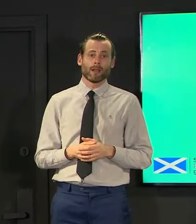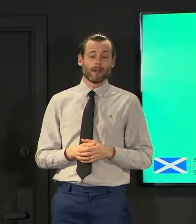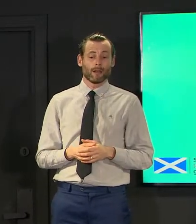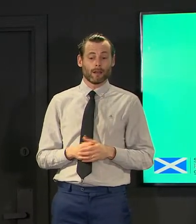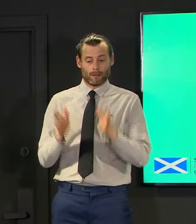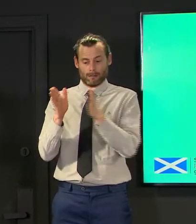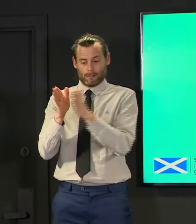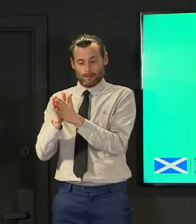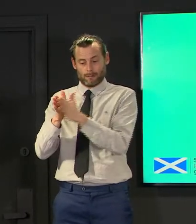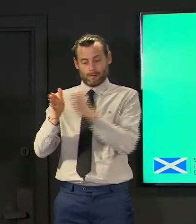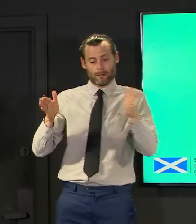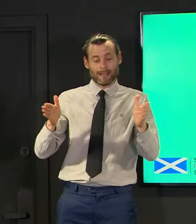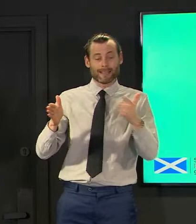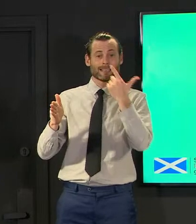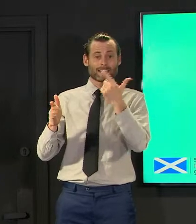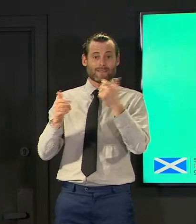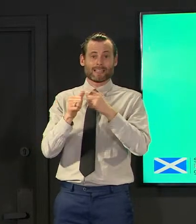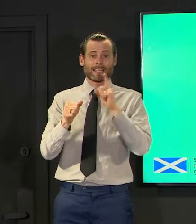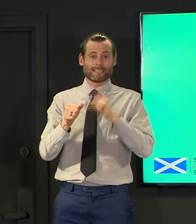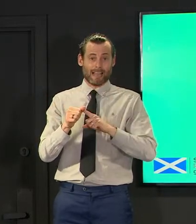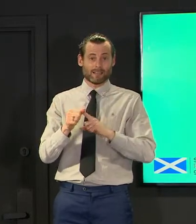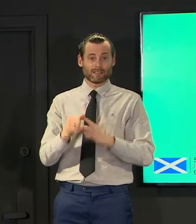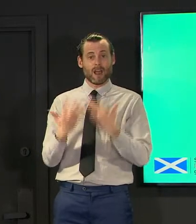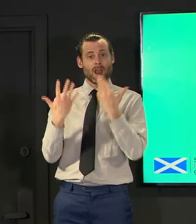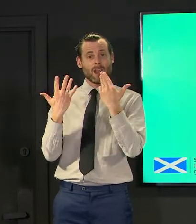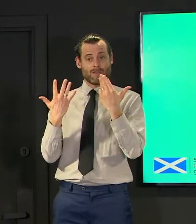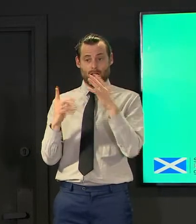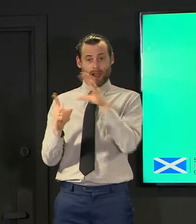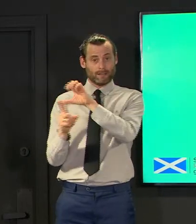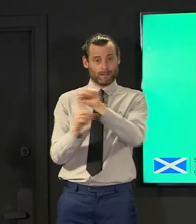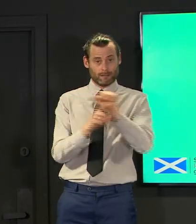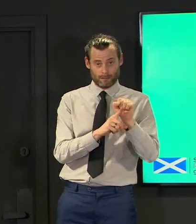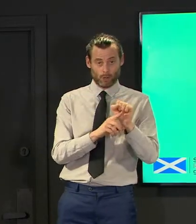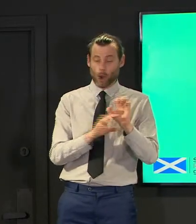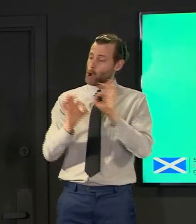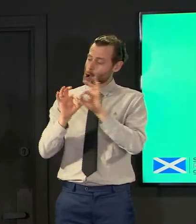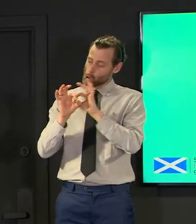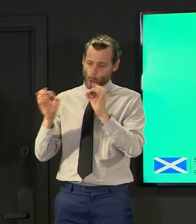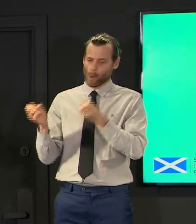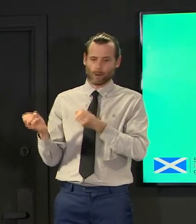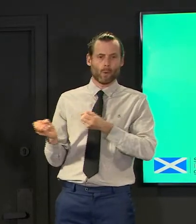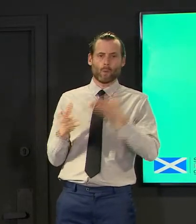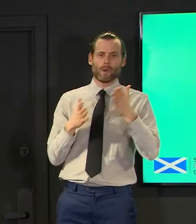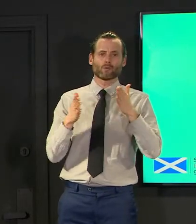week of the 18th of july nobody was admitted to intensive care with covid nobody from the 18th